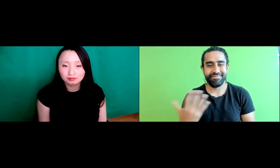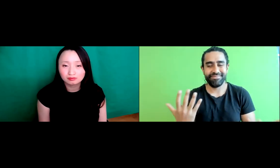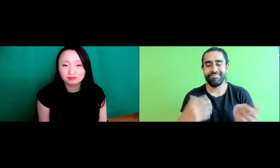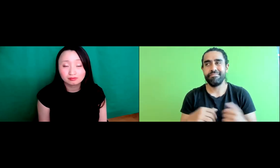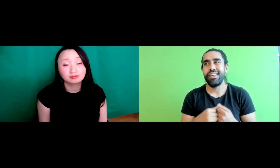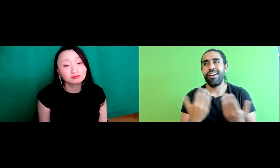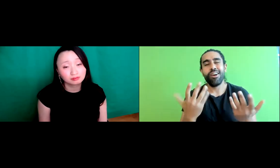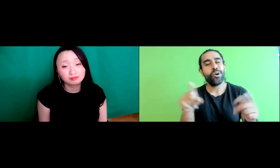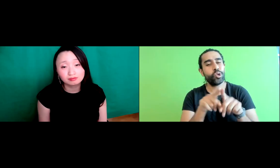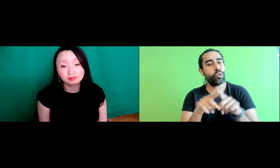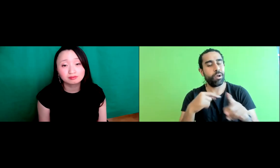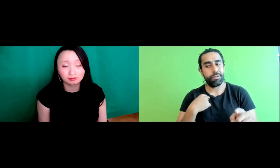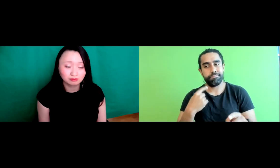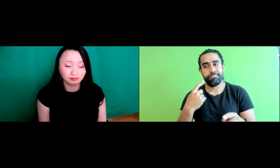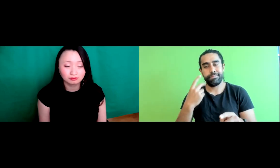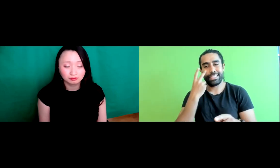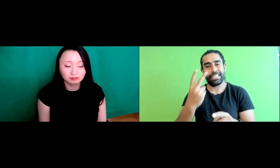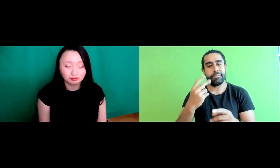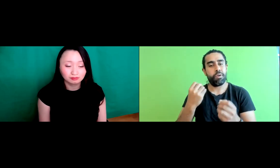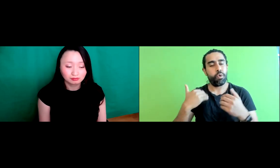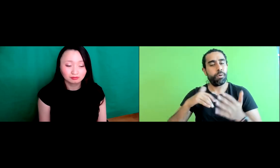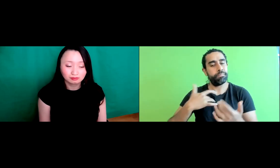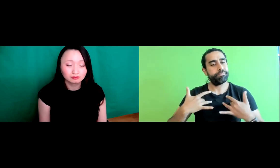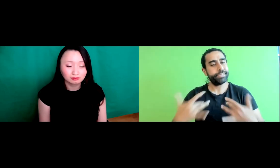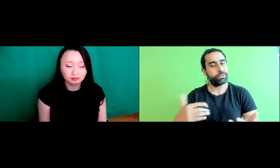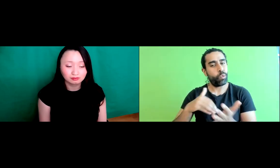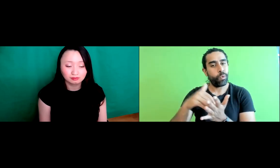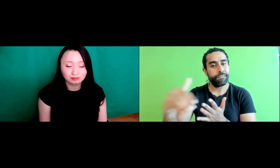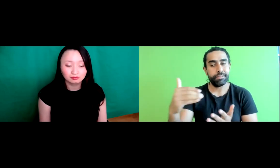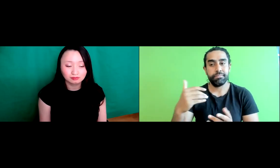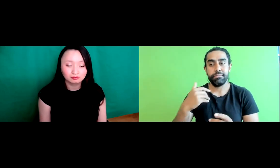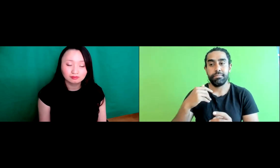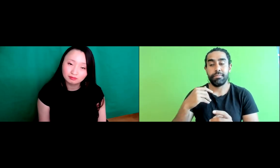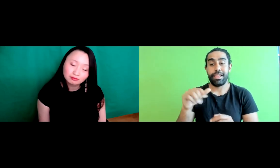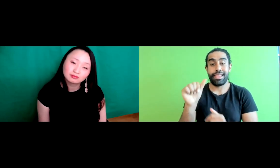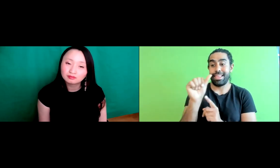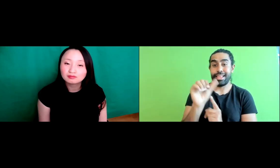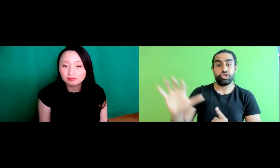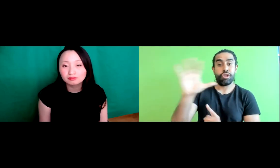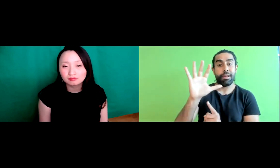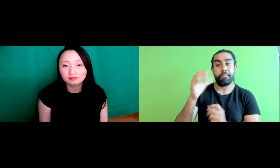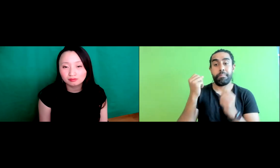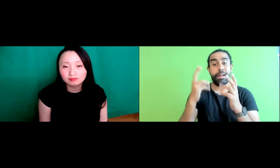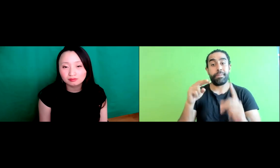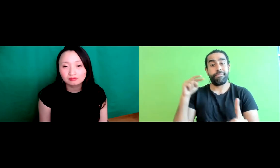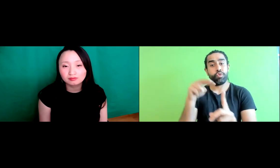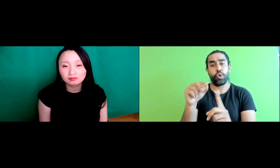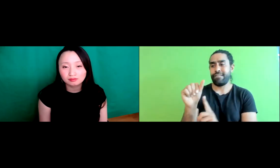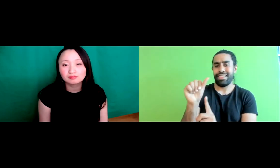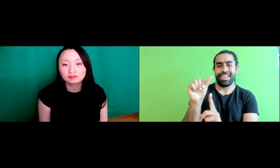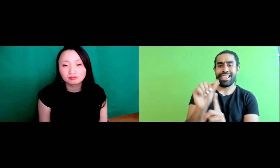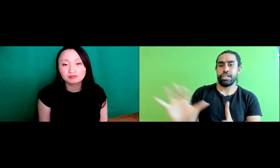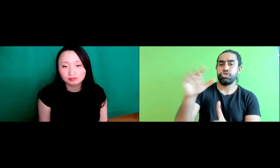And I also think that, you know, you know, we often tend to see you know Asian Americans